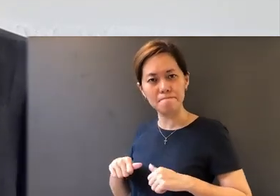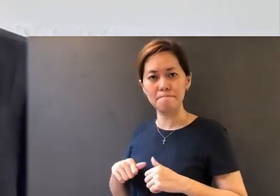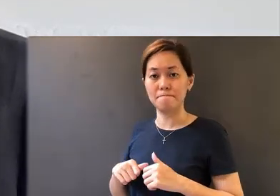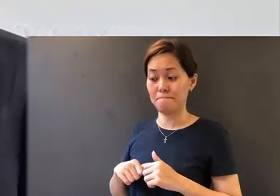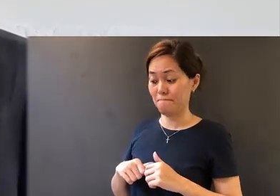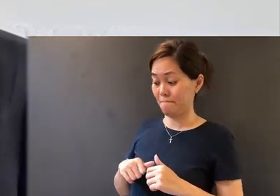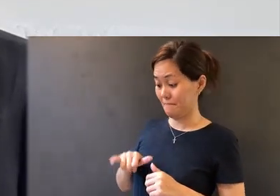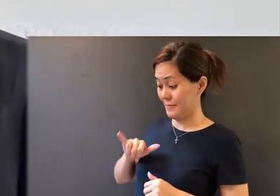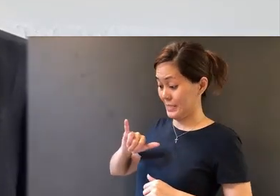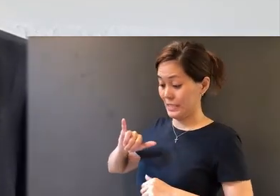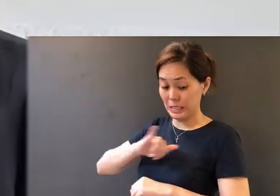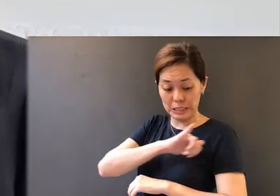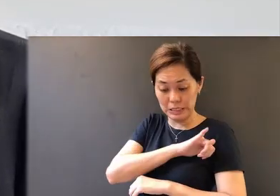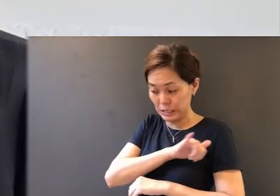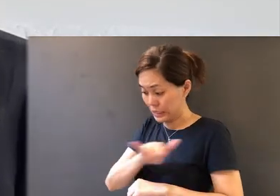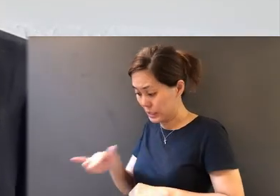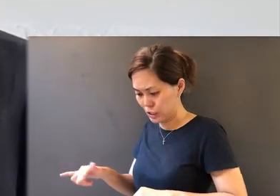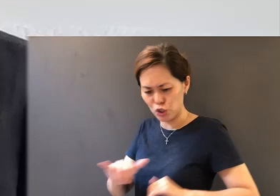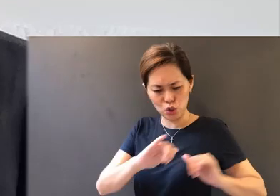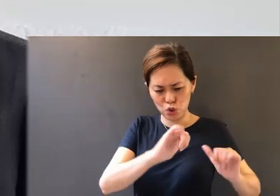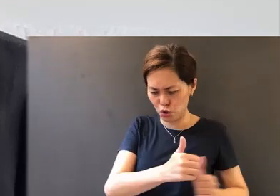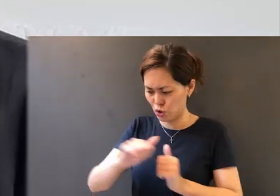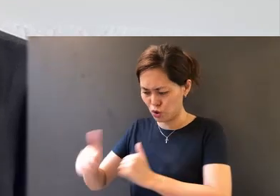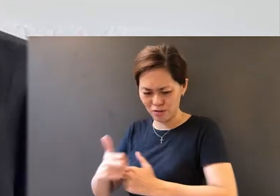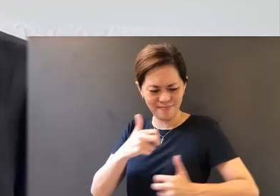that these challenges, difficulties and trials in our